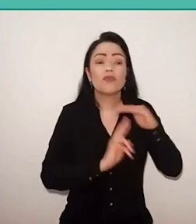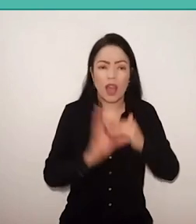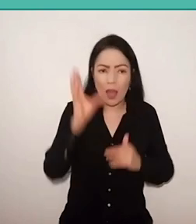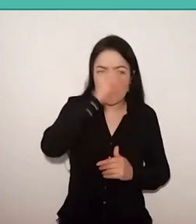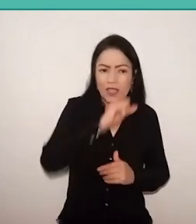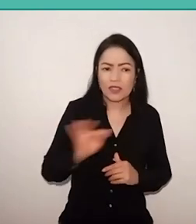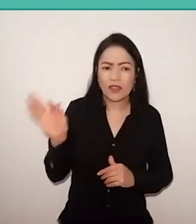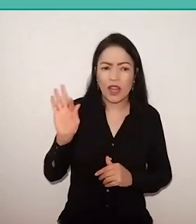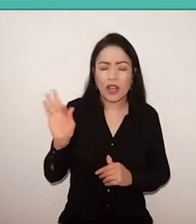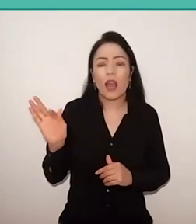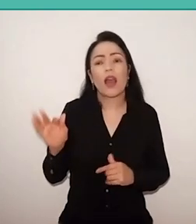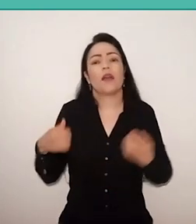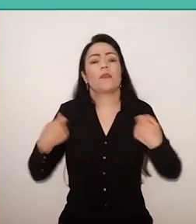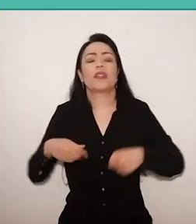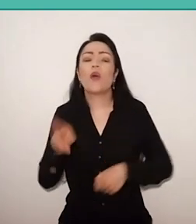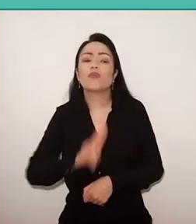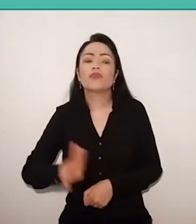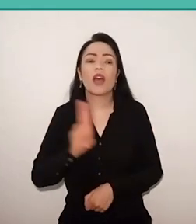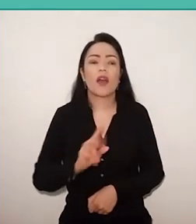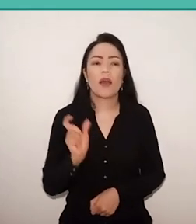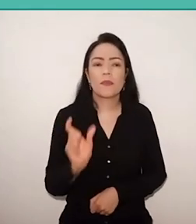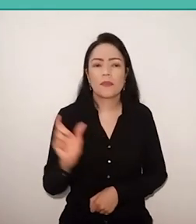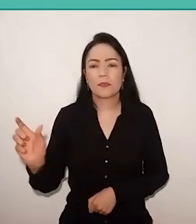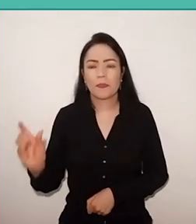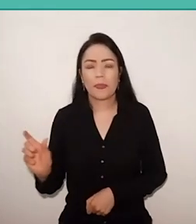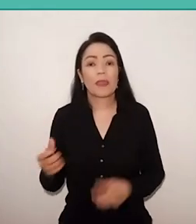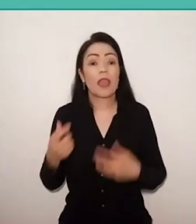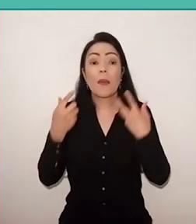have to use a word which has an emotional weight,